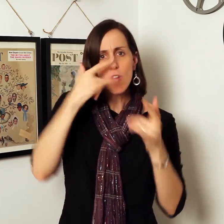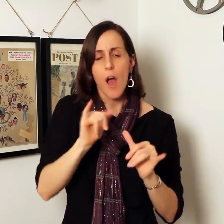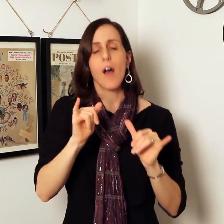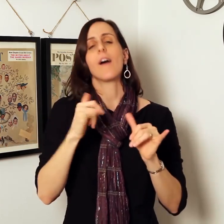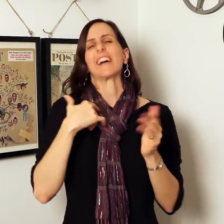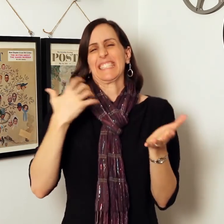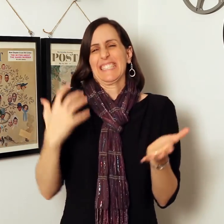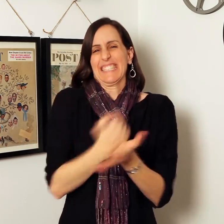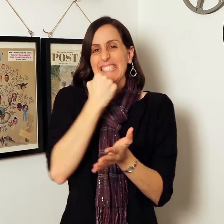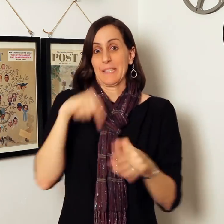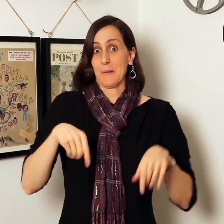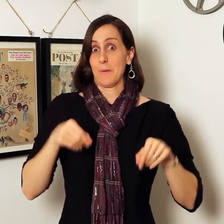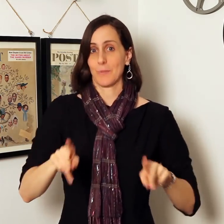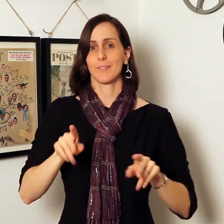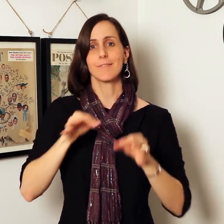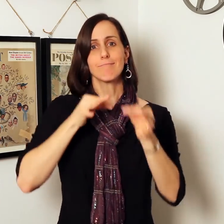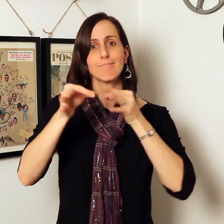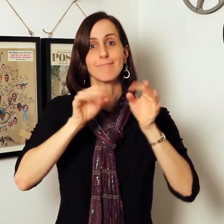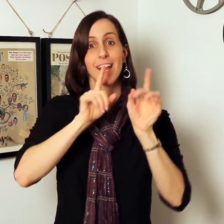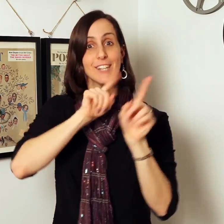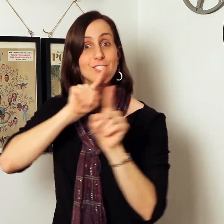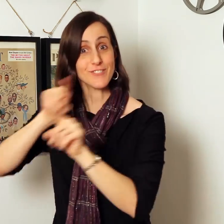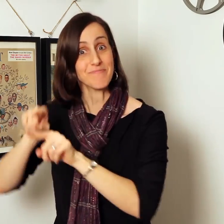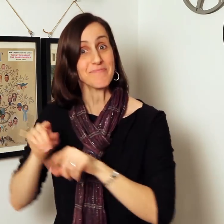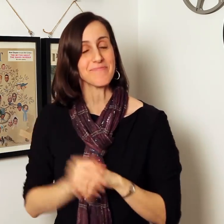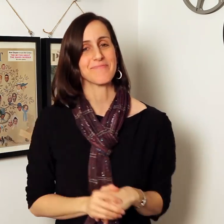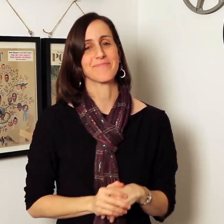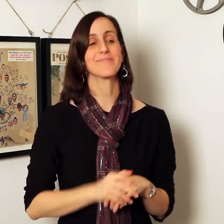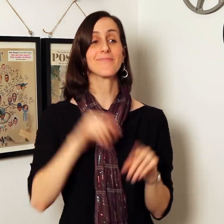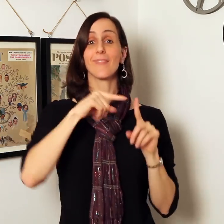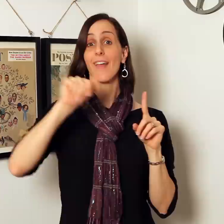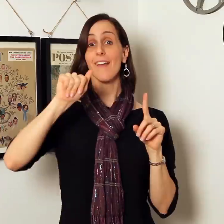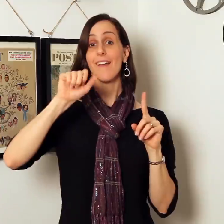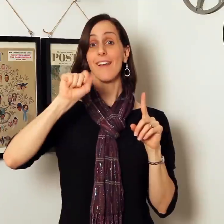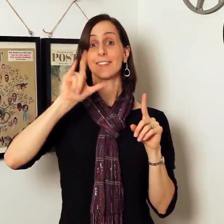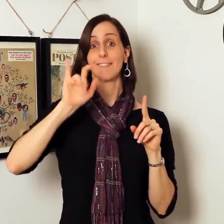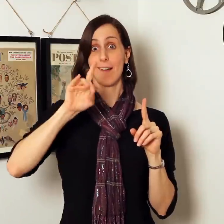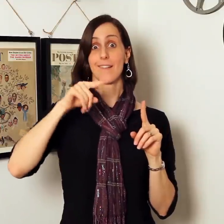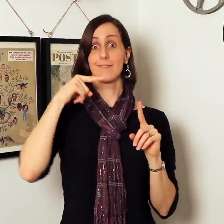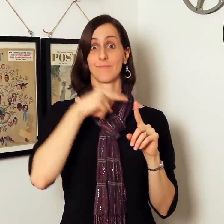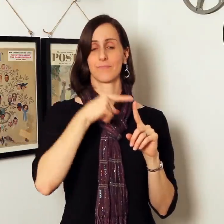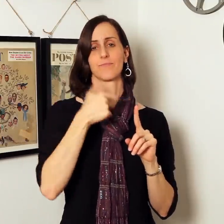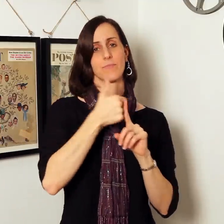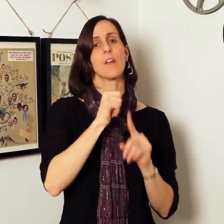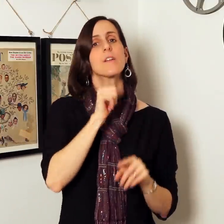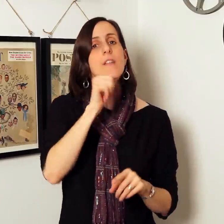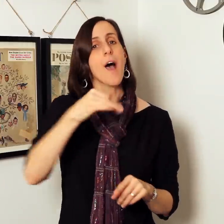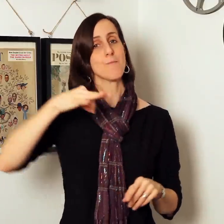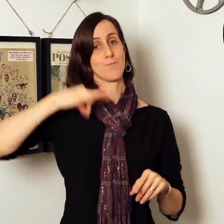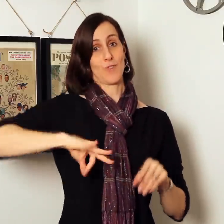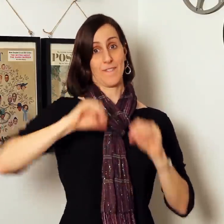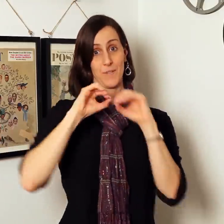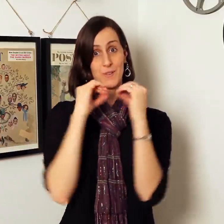I would like to grab this opportunity to answer your questions. ASLized is a nonprofit organization.